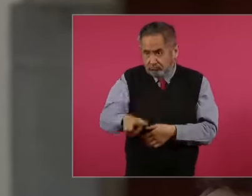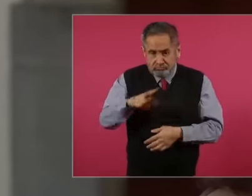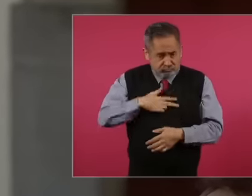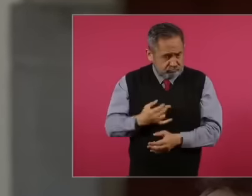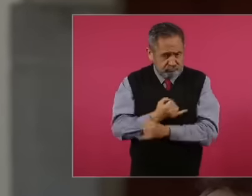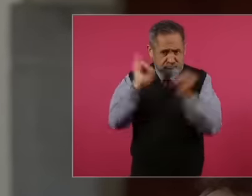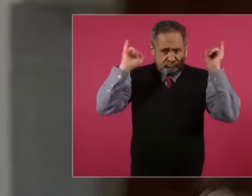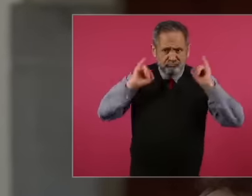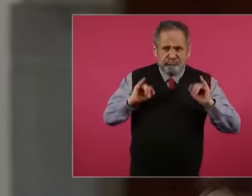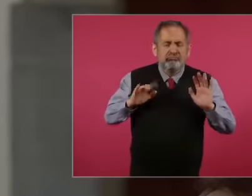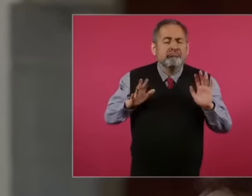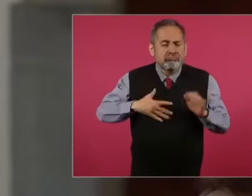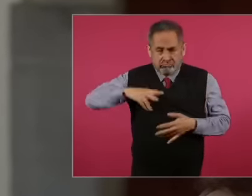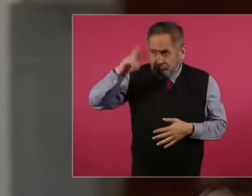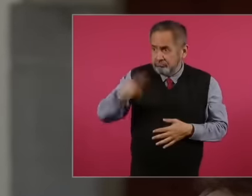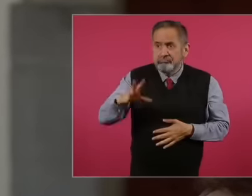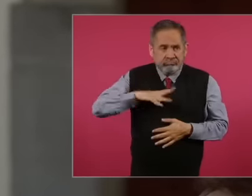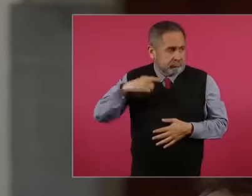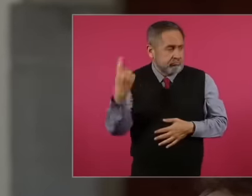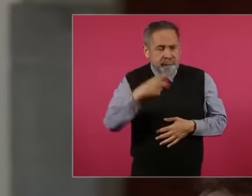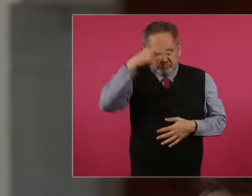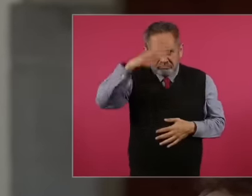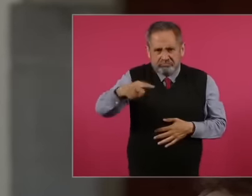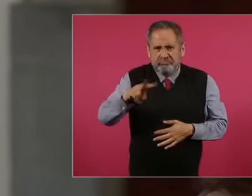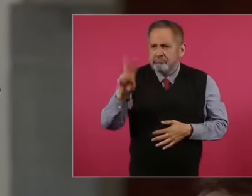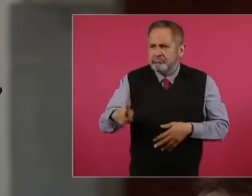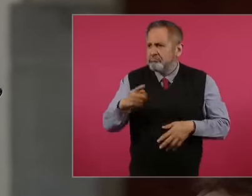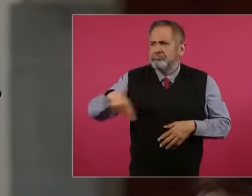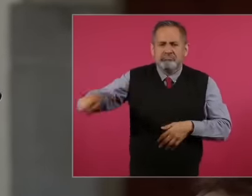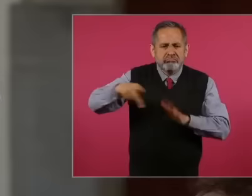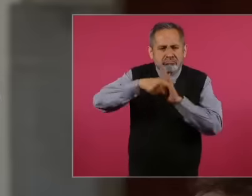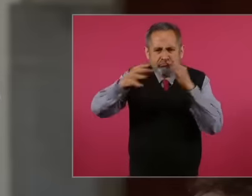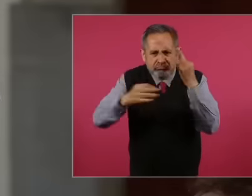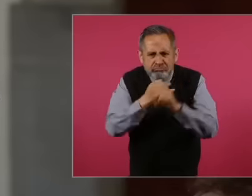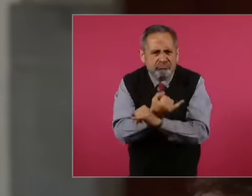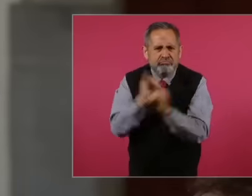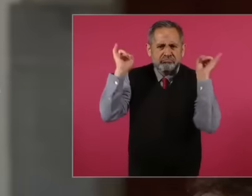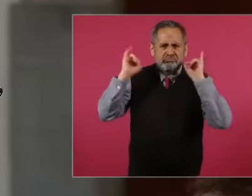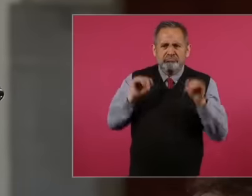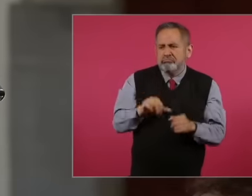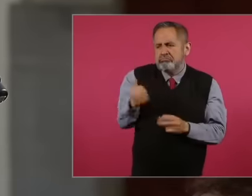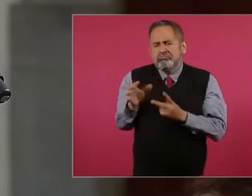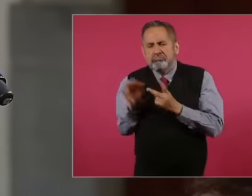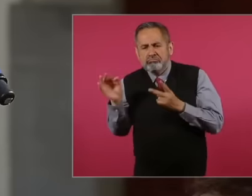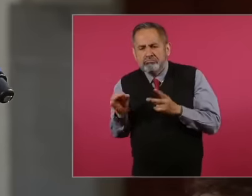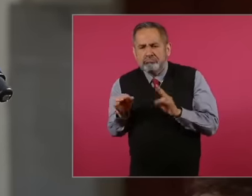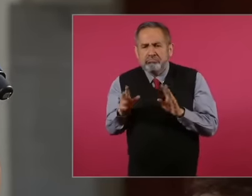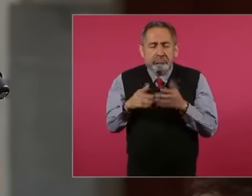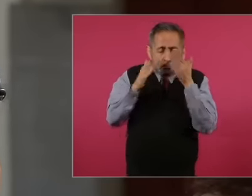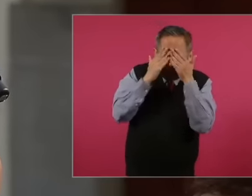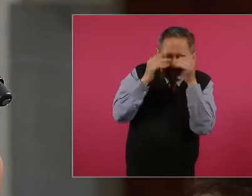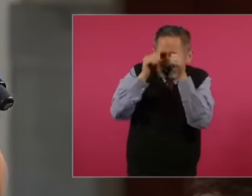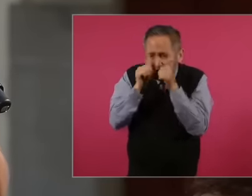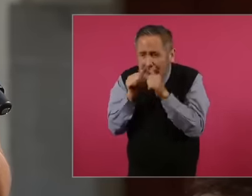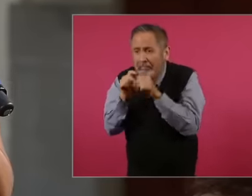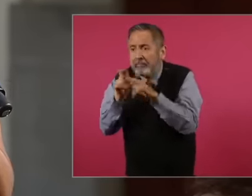Yes there are independent media in Mexico and alternative media that are not blinded by the money